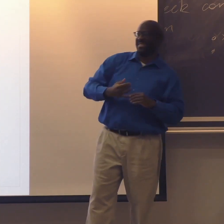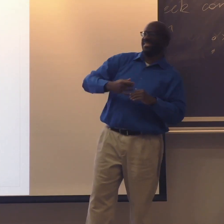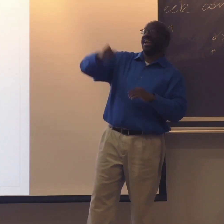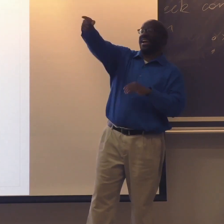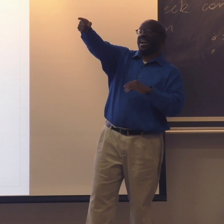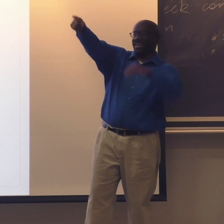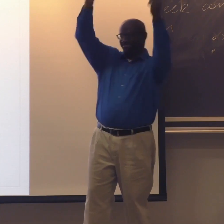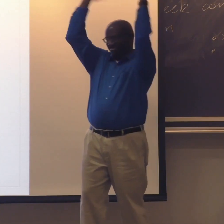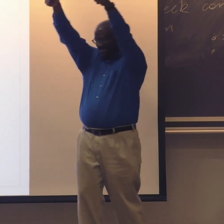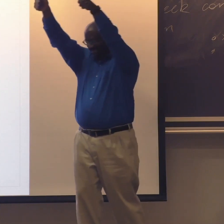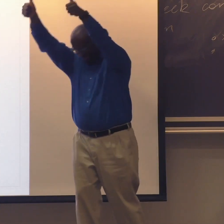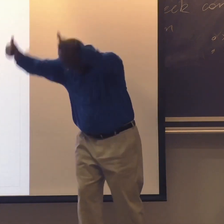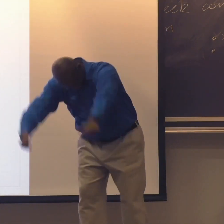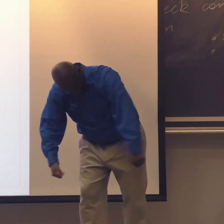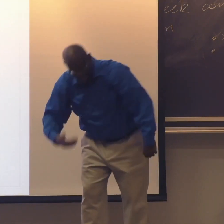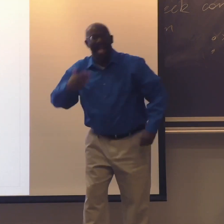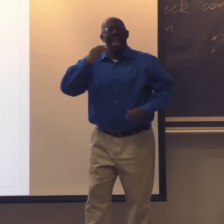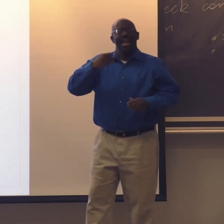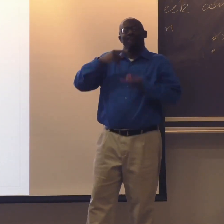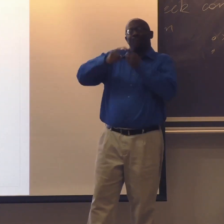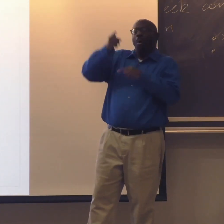No booing. Oh, I see I got a fan in the back.